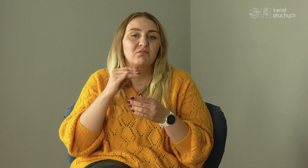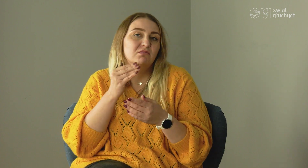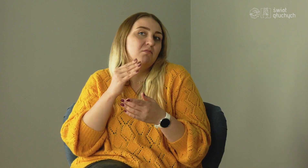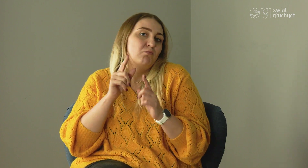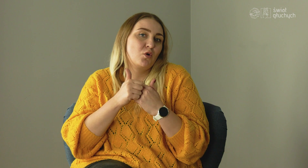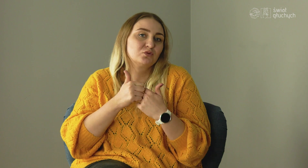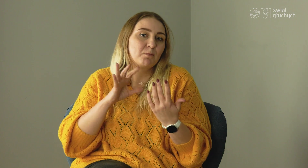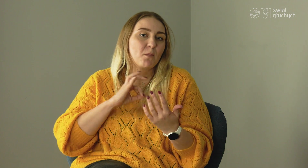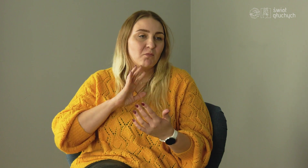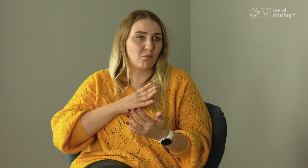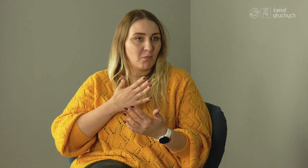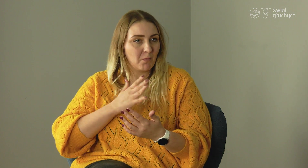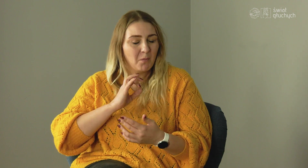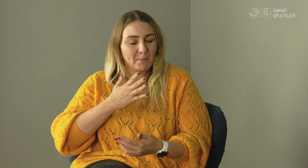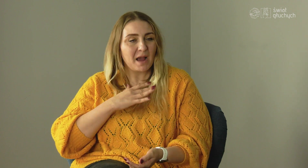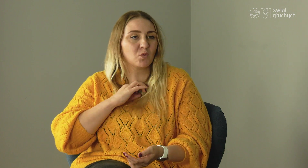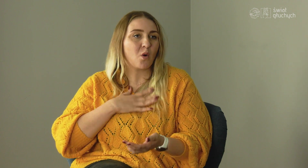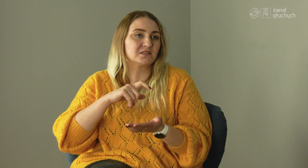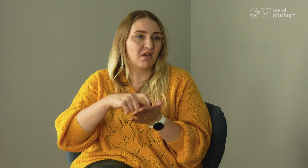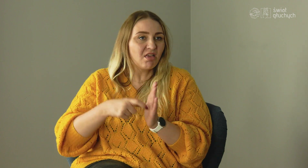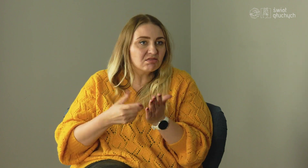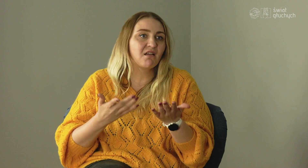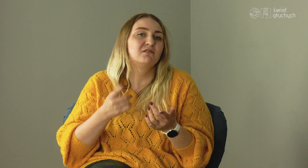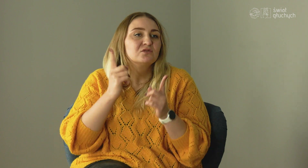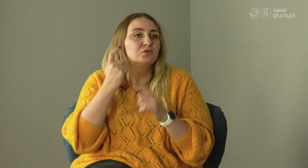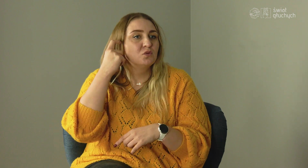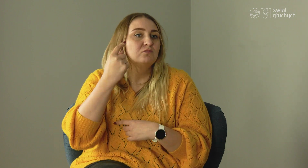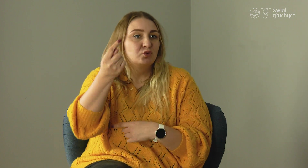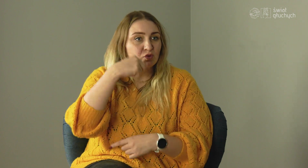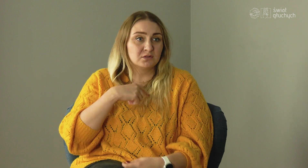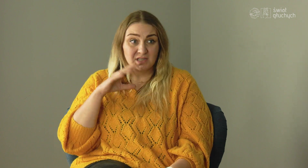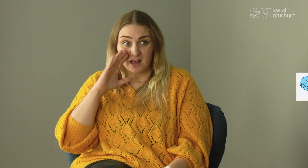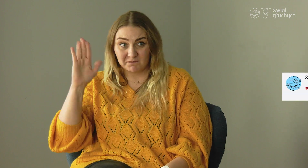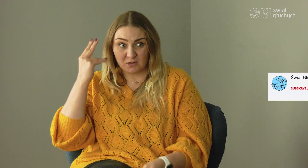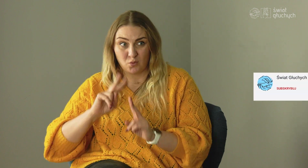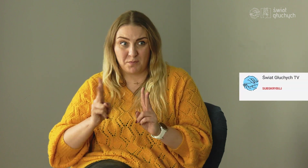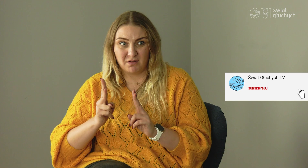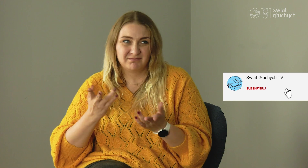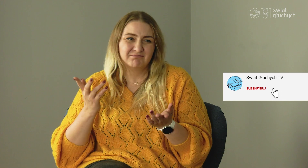because I have my own place, a classroom. So when someone comes, I can't always ask for help from an interpreter.